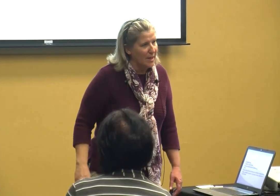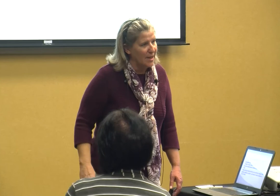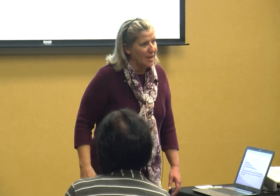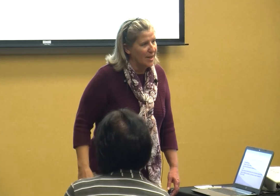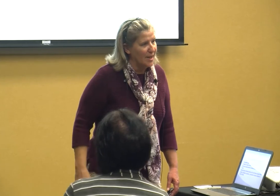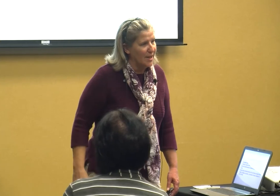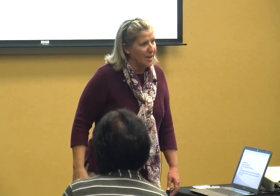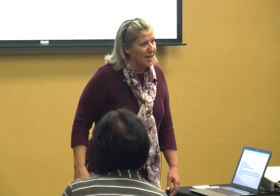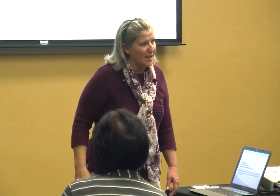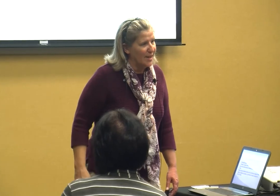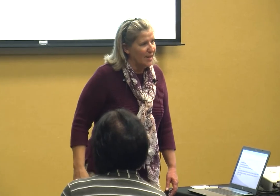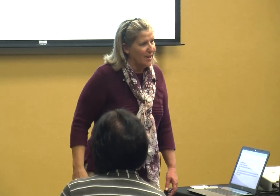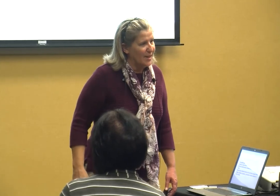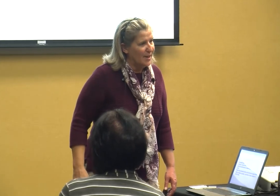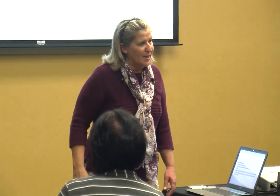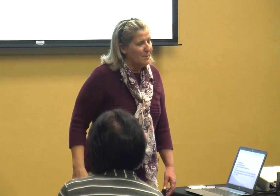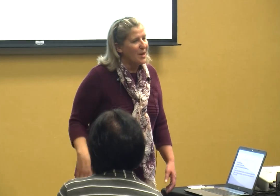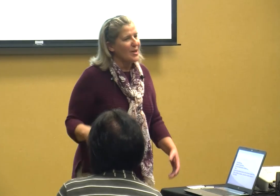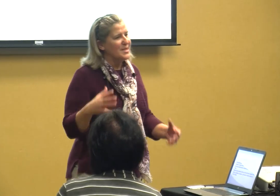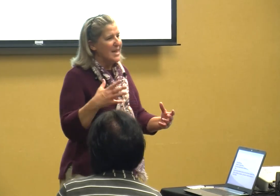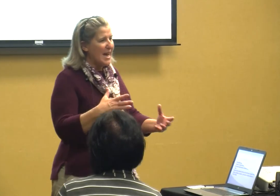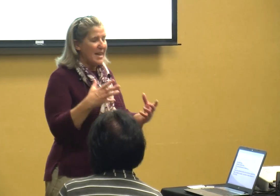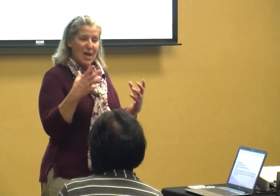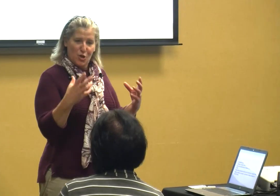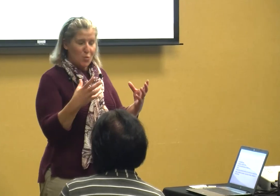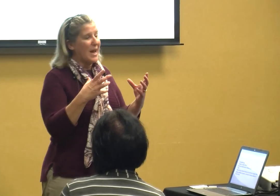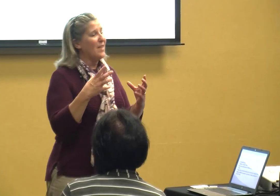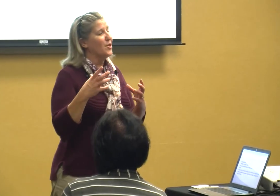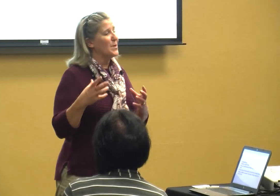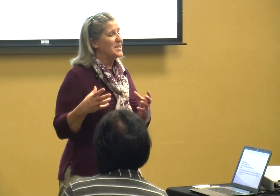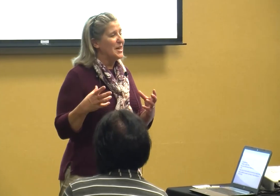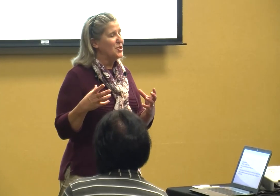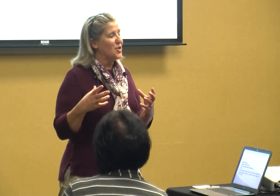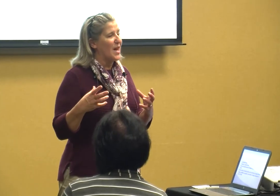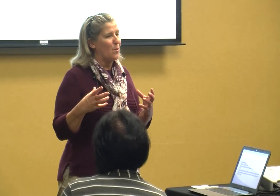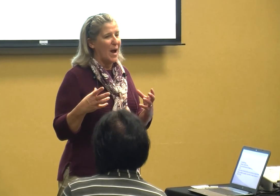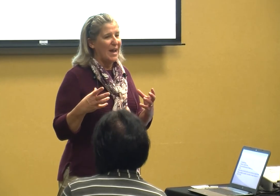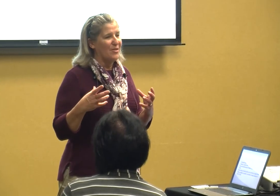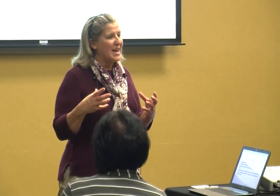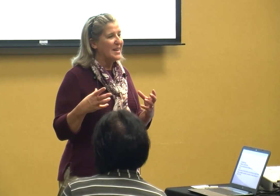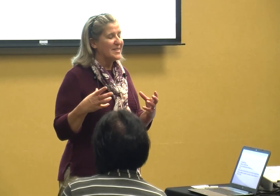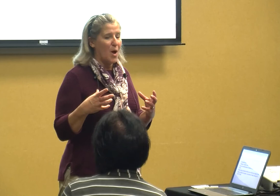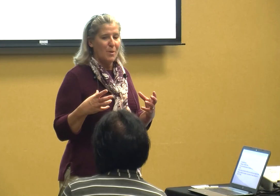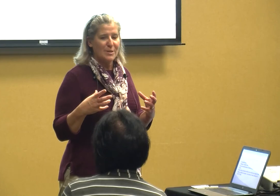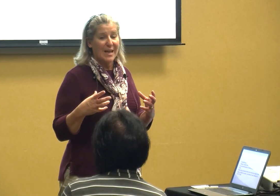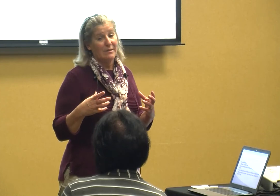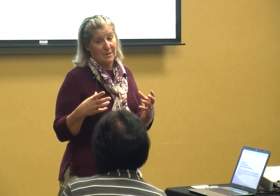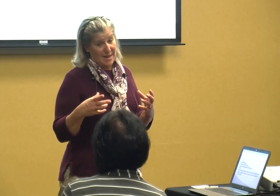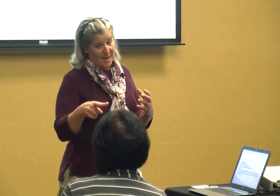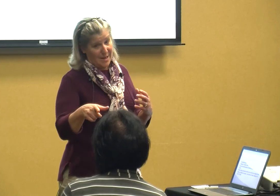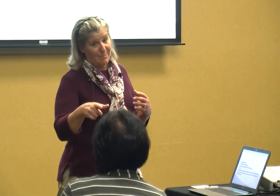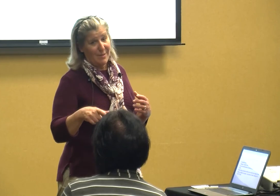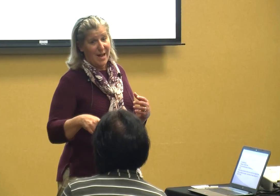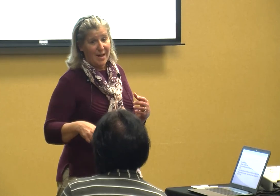because then you get their attention that way then it's almost like oh I got to keep my own